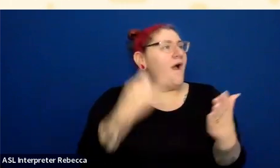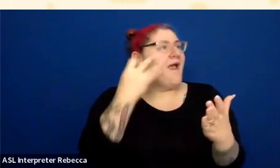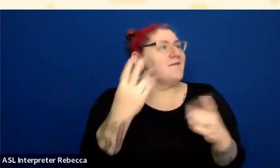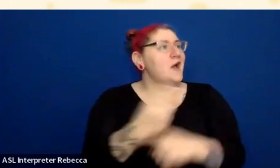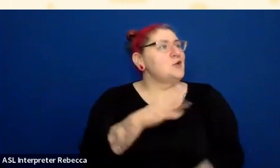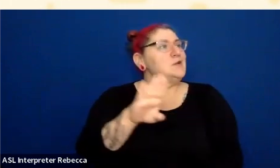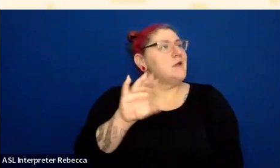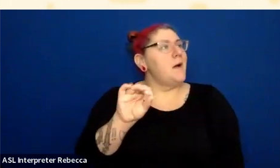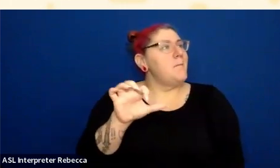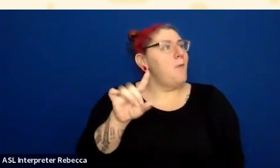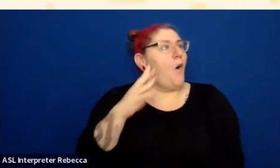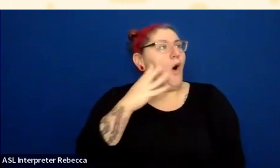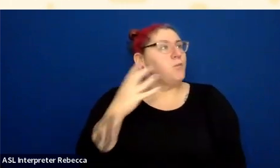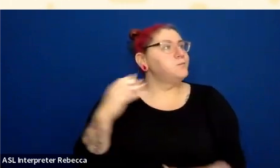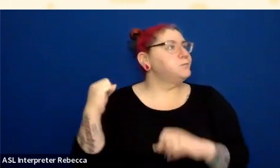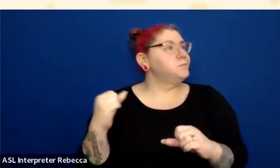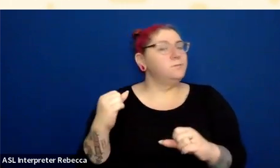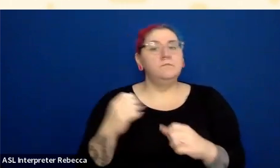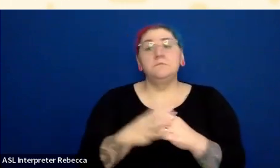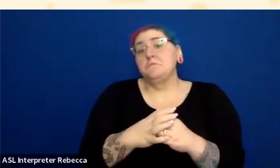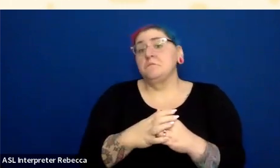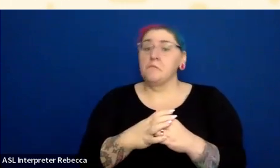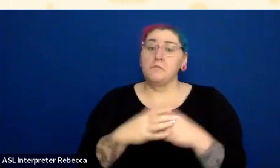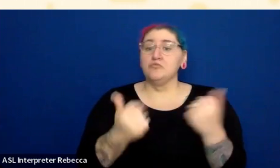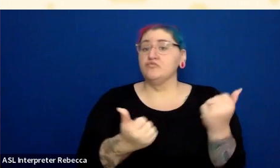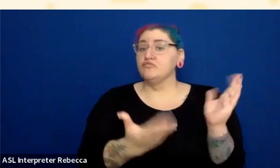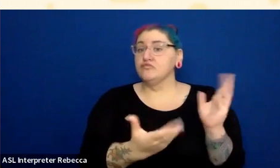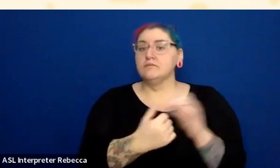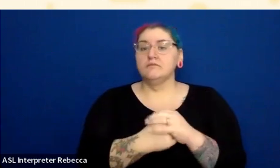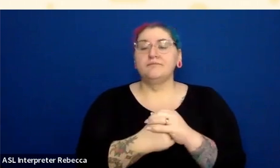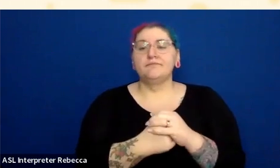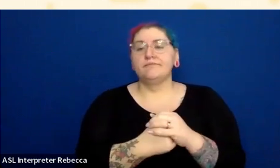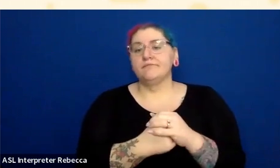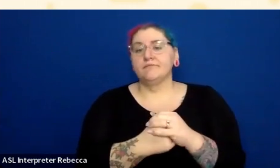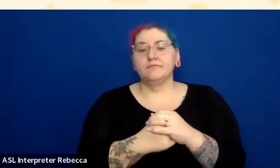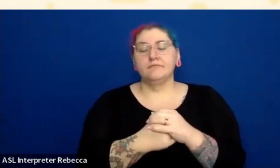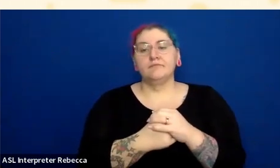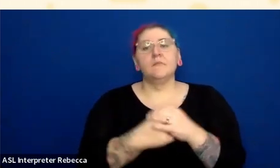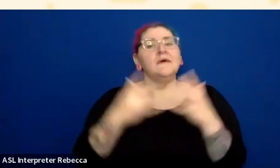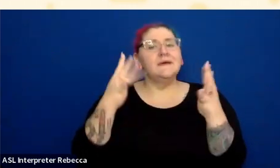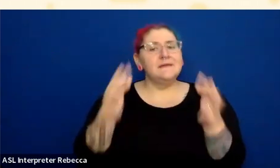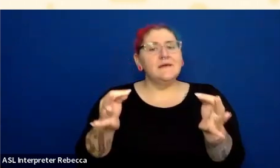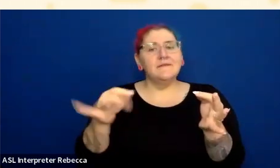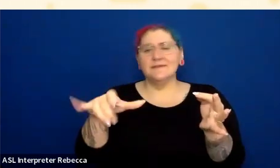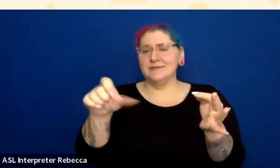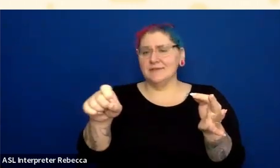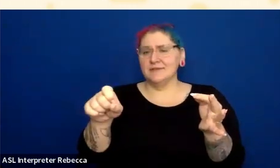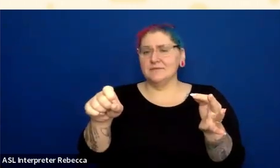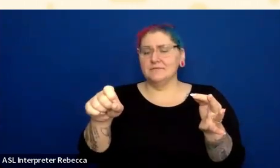And so let's see if I were to pull out the color and just look at the contrast difference there. That definitely does work.